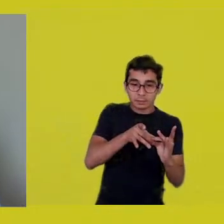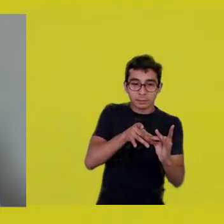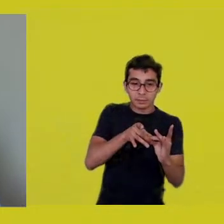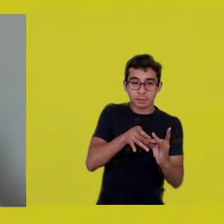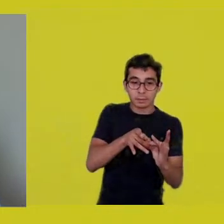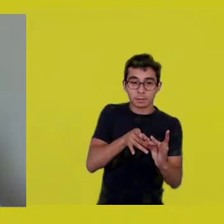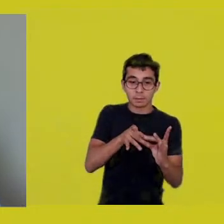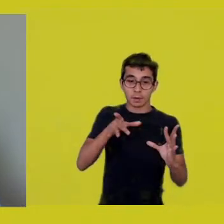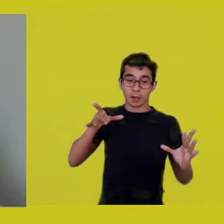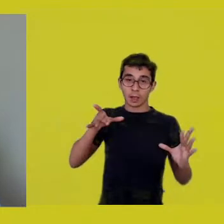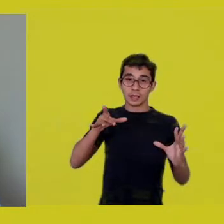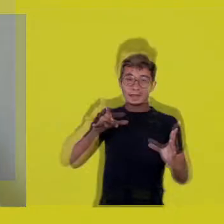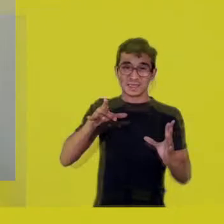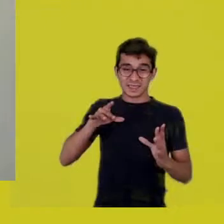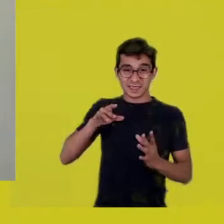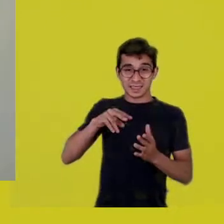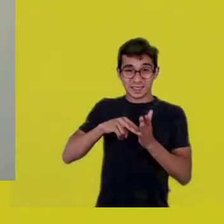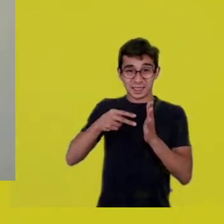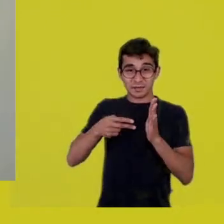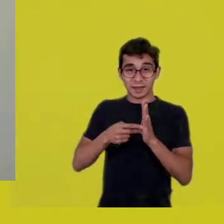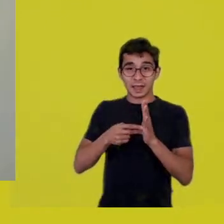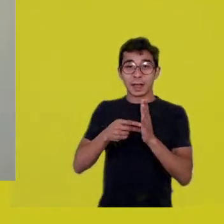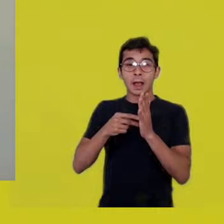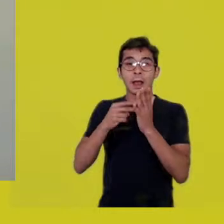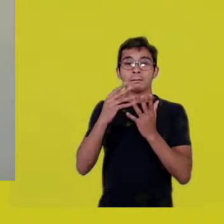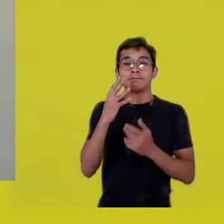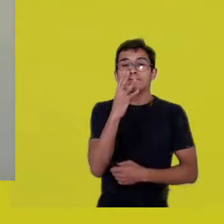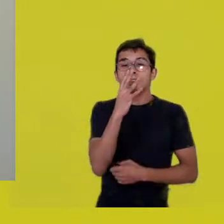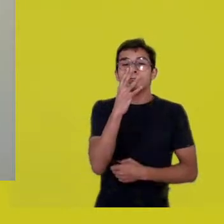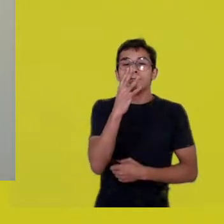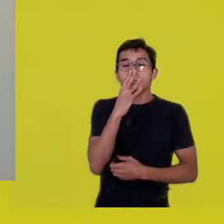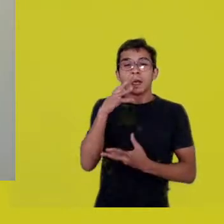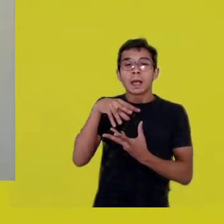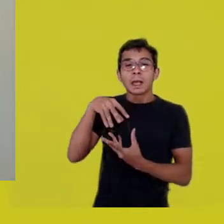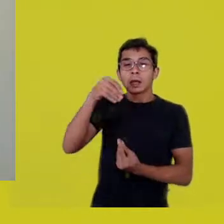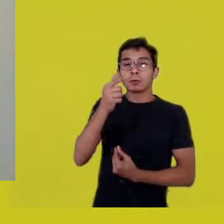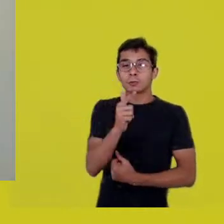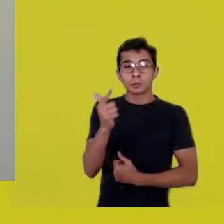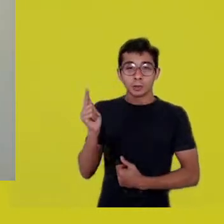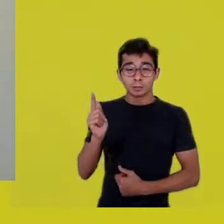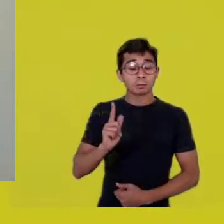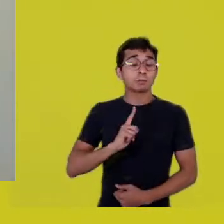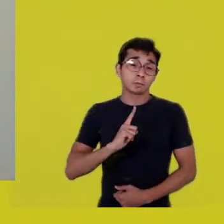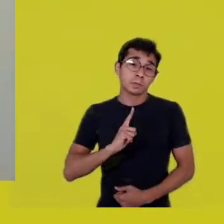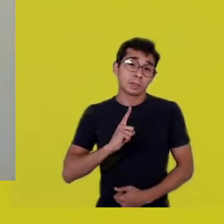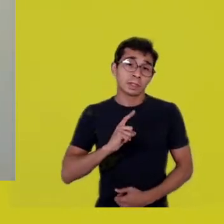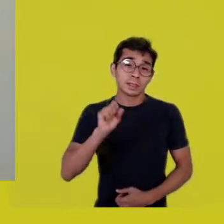They have that enchantment which we attribute to someone like...